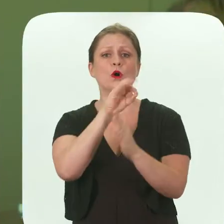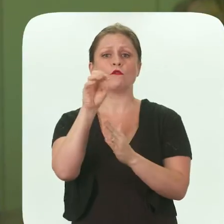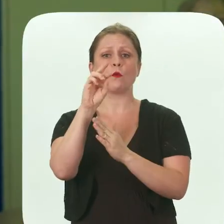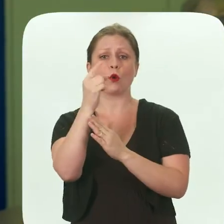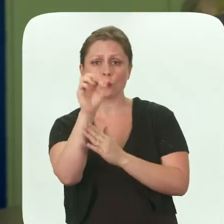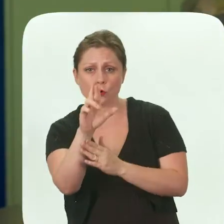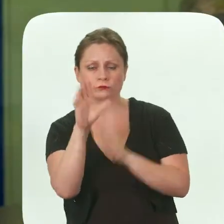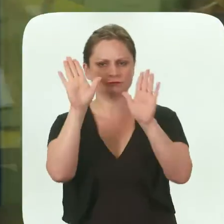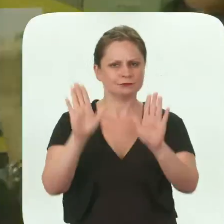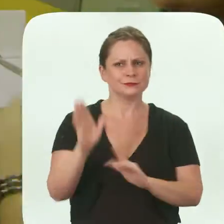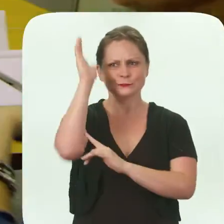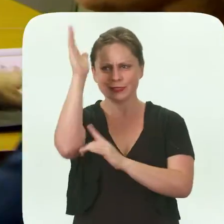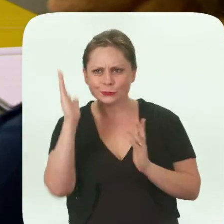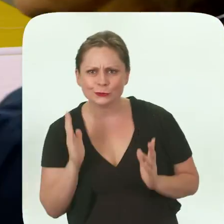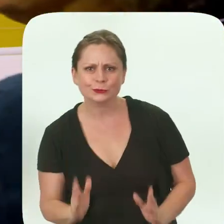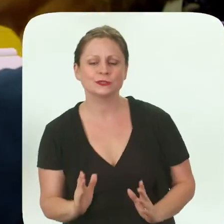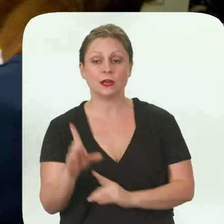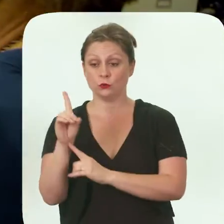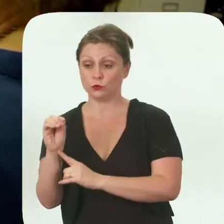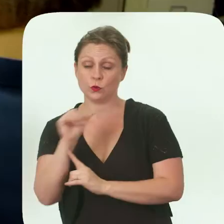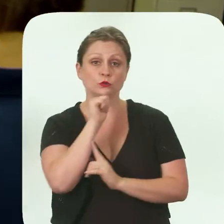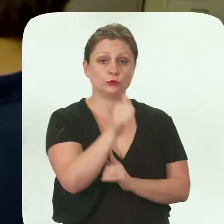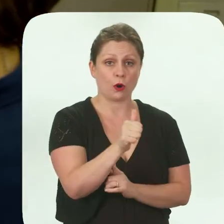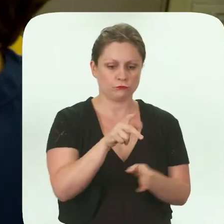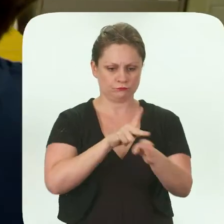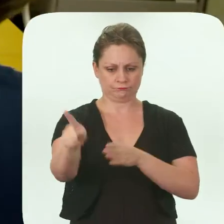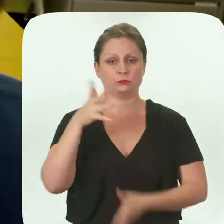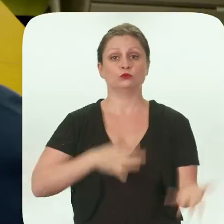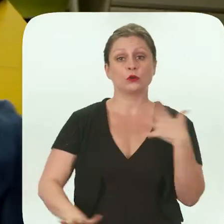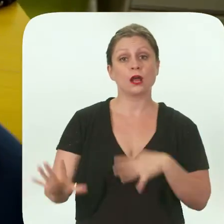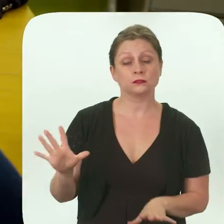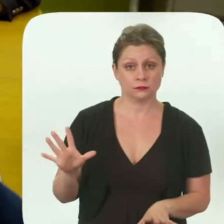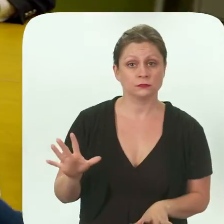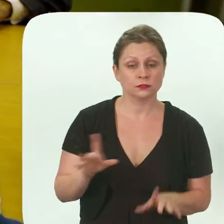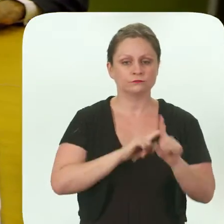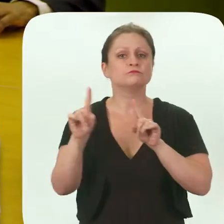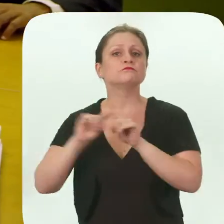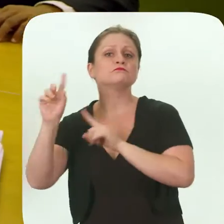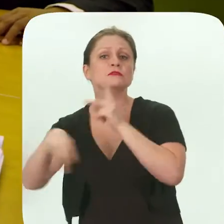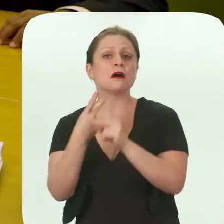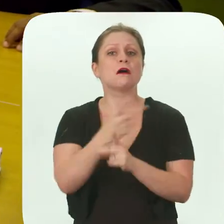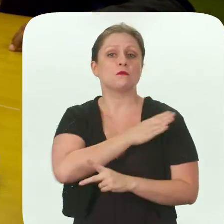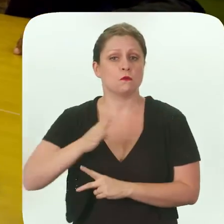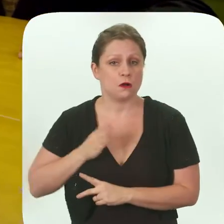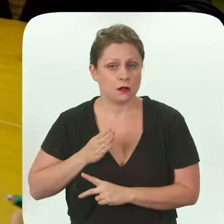great speakers, do's and don'ts, dress professional dress for, you know, different types of boards.